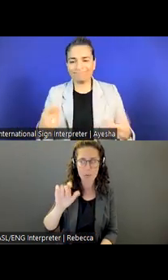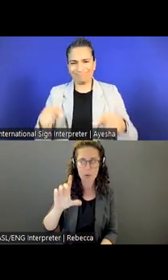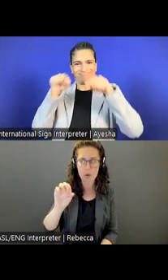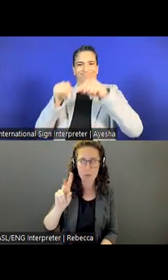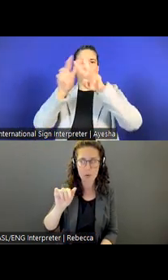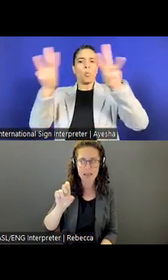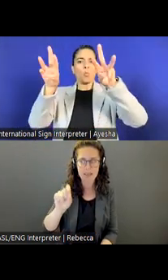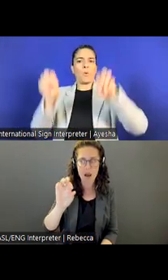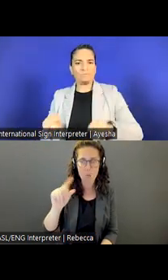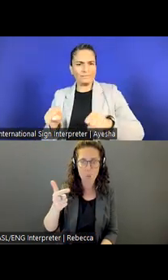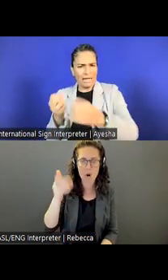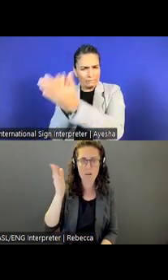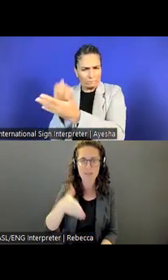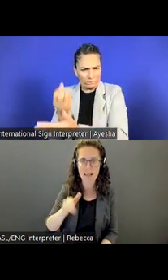us/careers/.